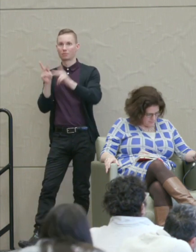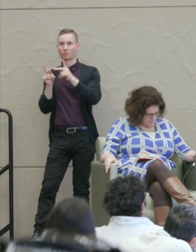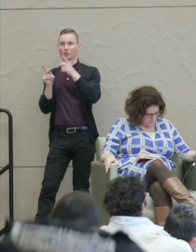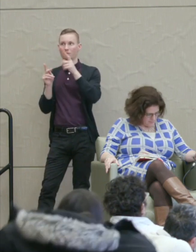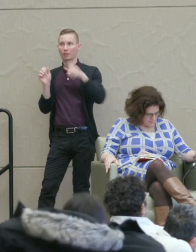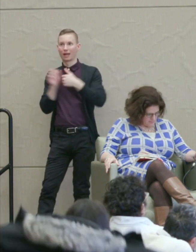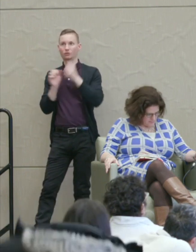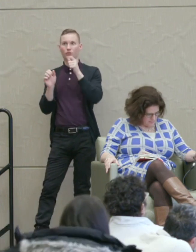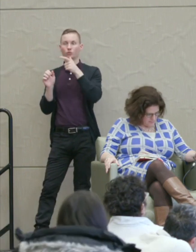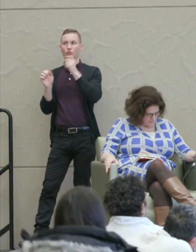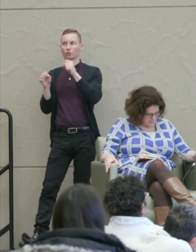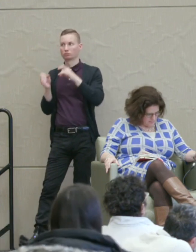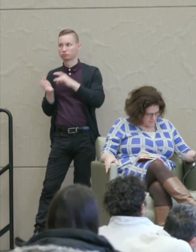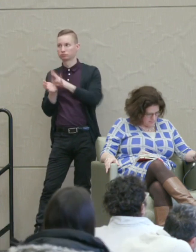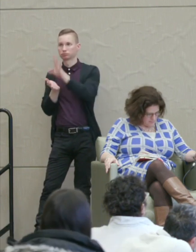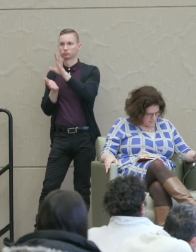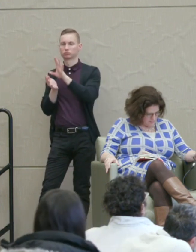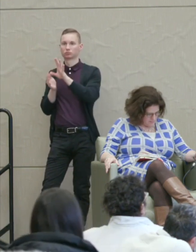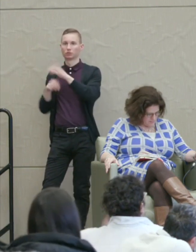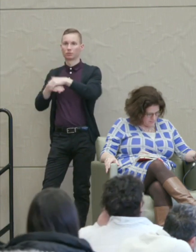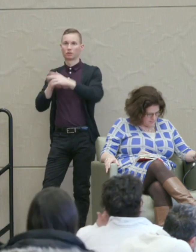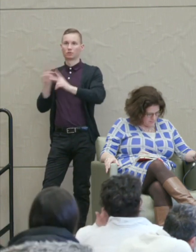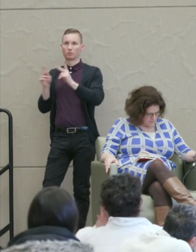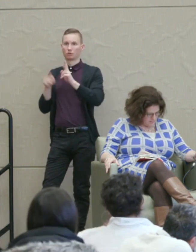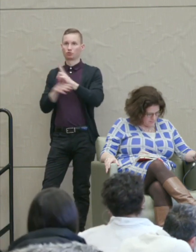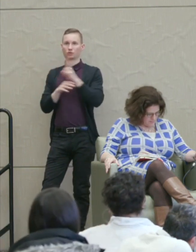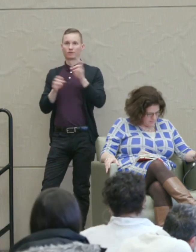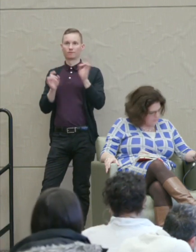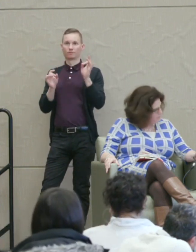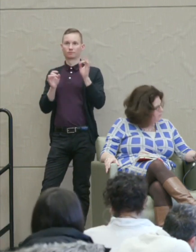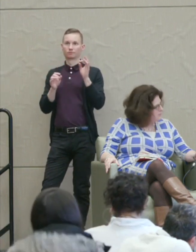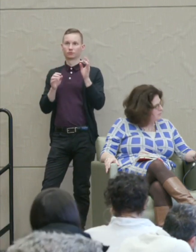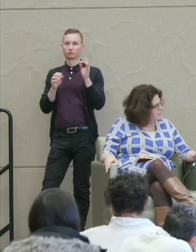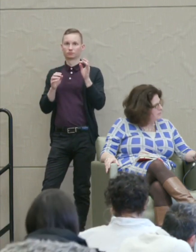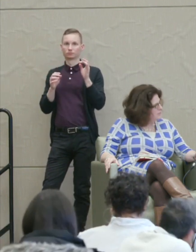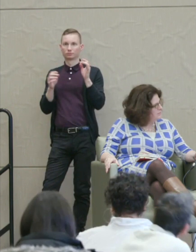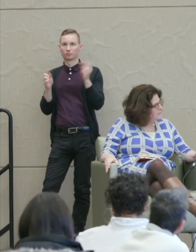British by a violent revolution as many colonized nations did.